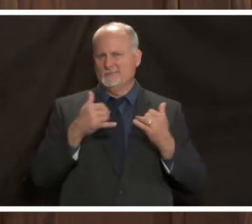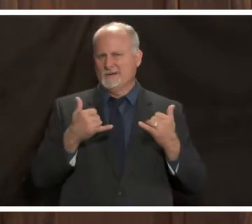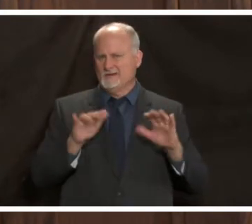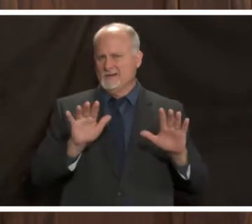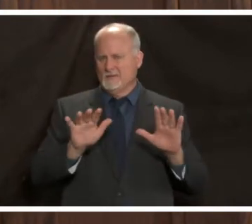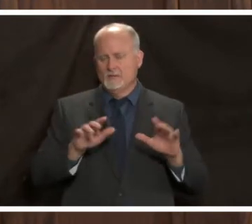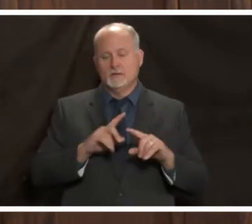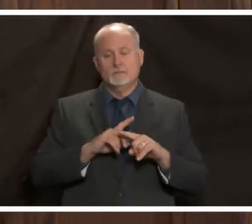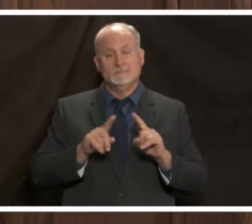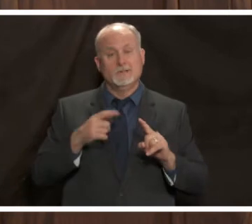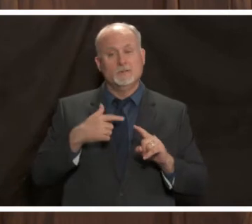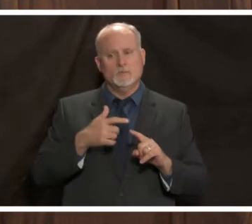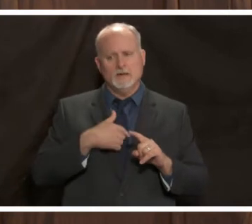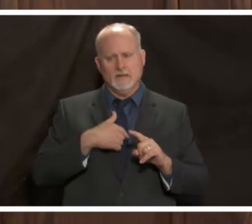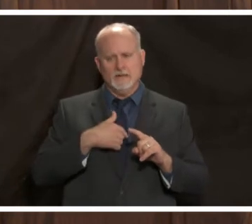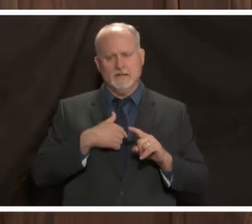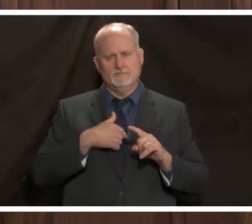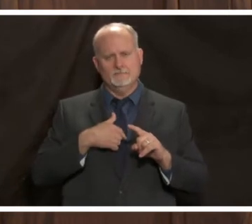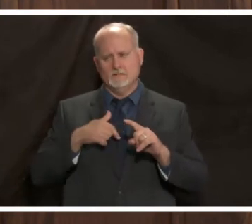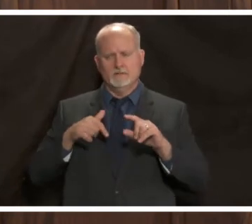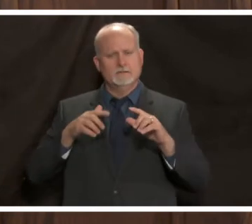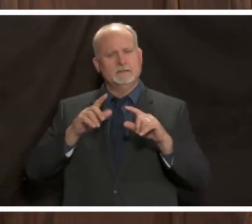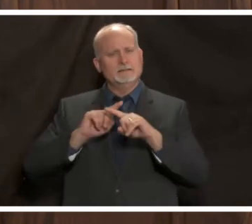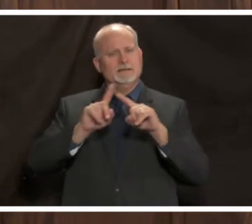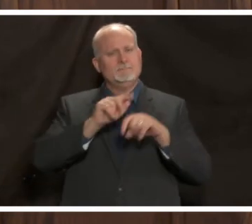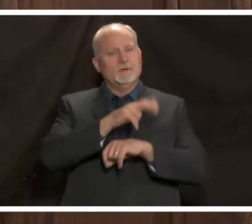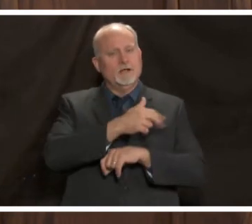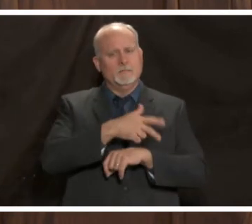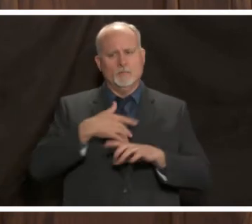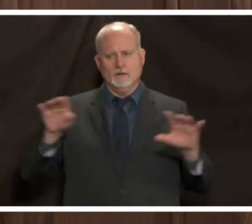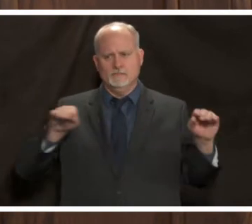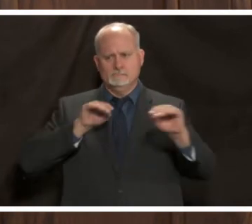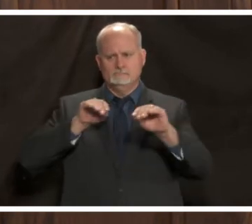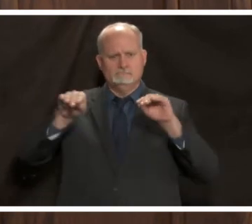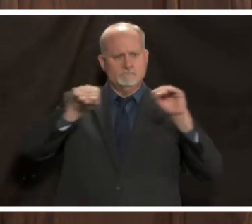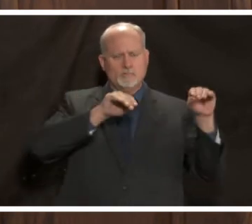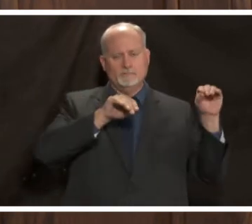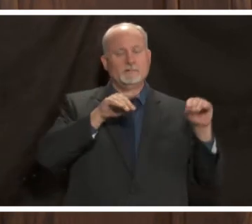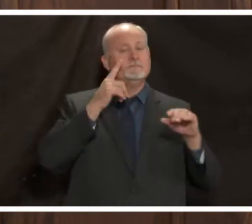done some load balancing of patients across different hospitals for example sometimes